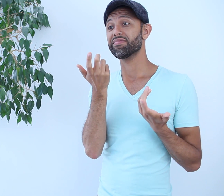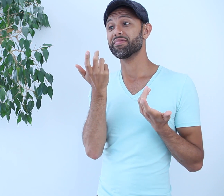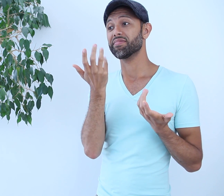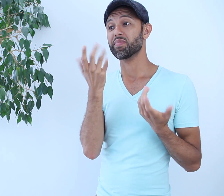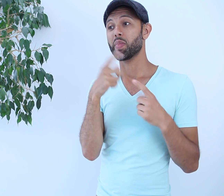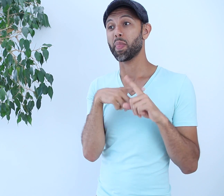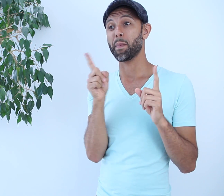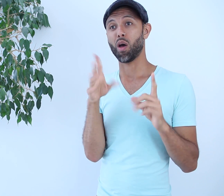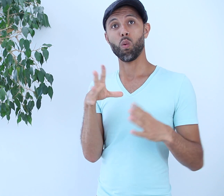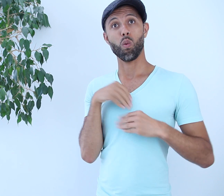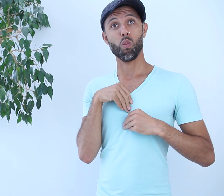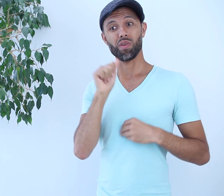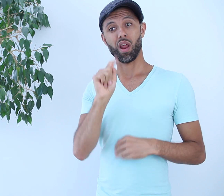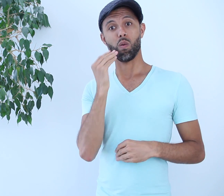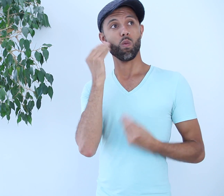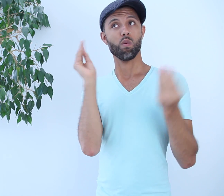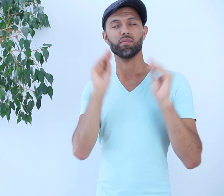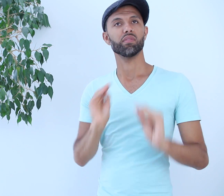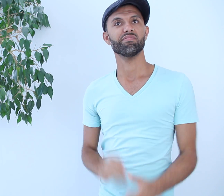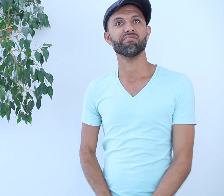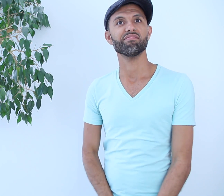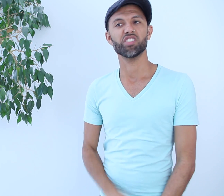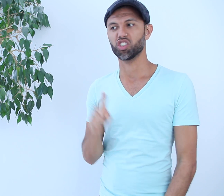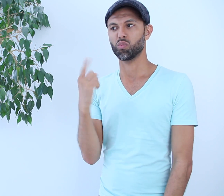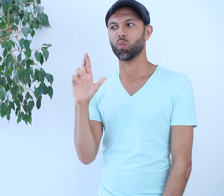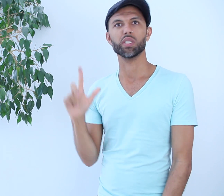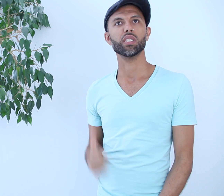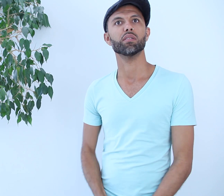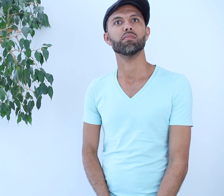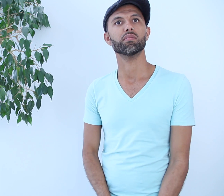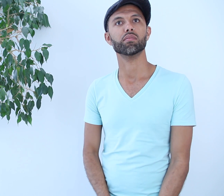But anything tangible that I own at home? Nothing. Just Rosa Lee’s video.